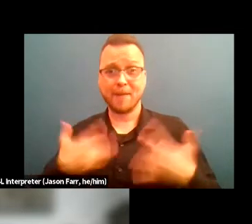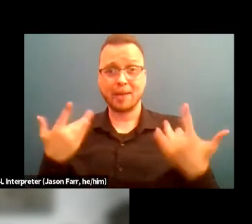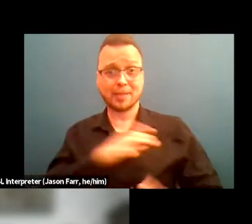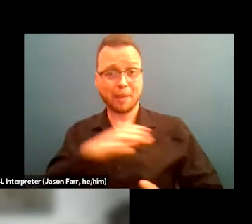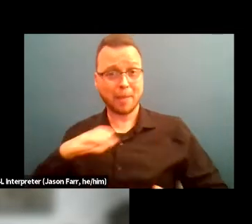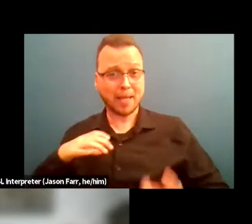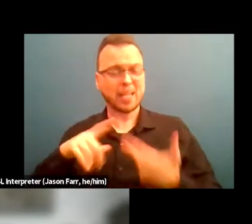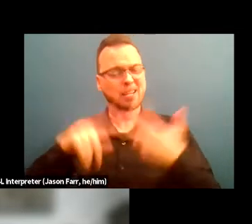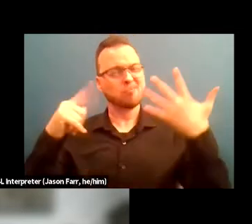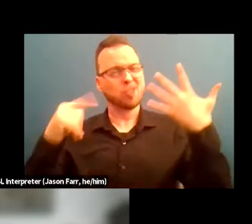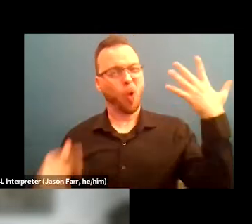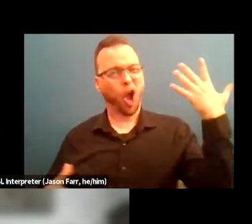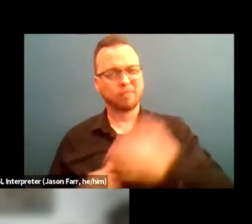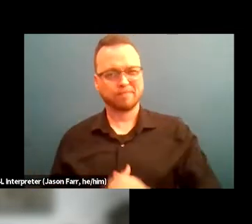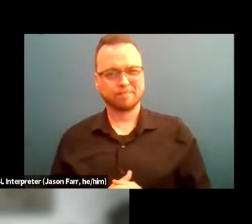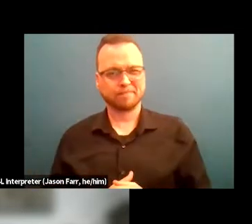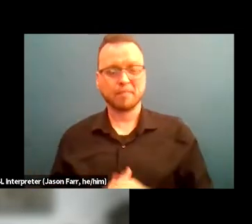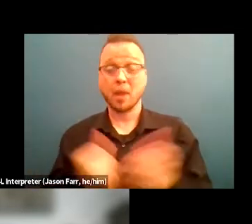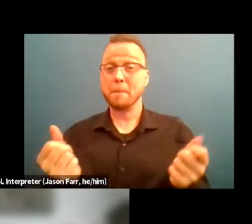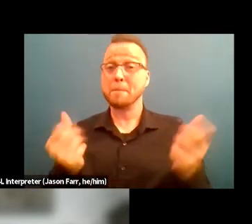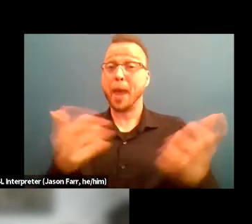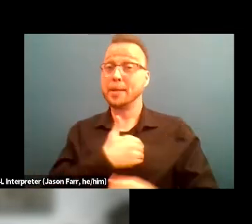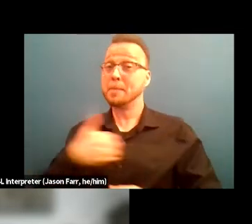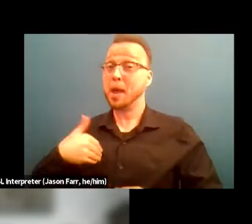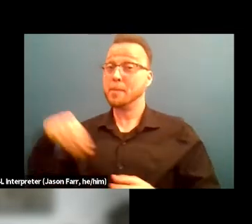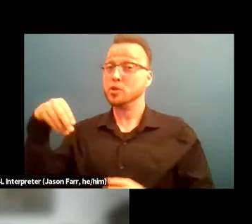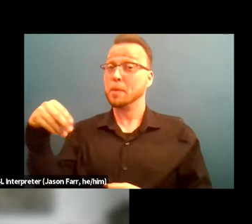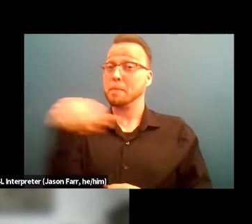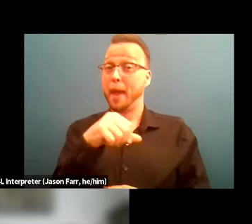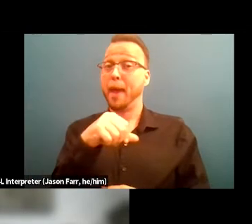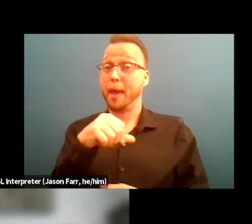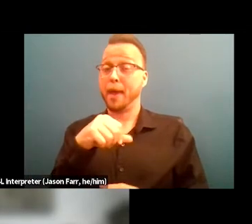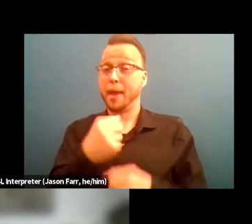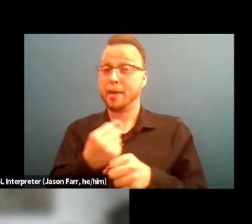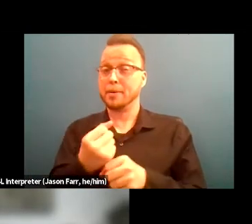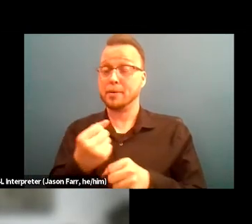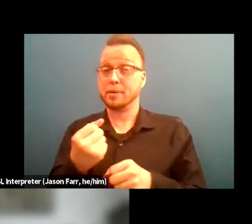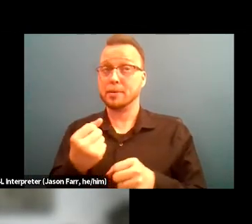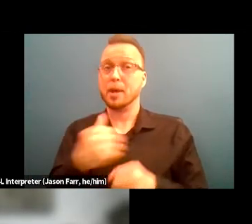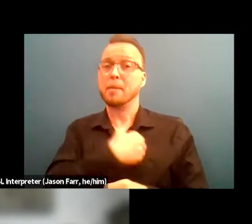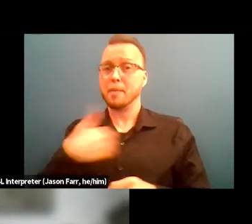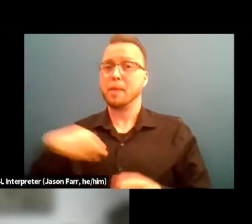Many members pay (mumbling) let me get that out. Members pay an annual membership